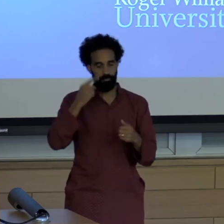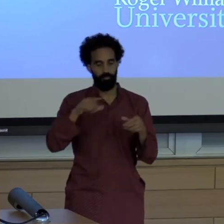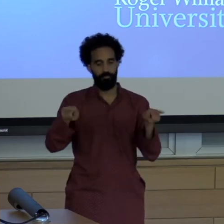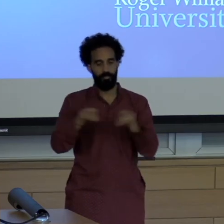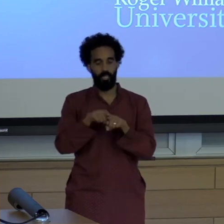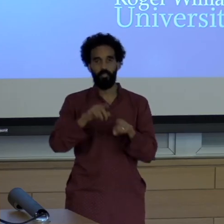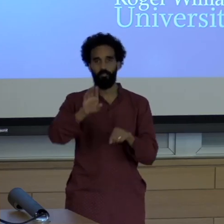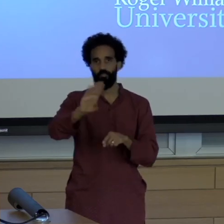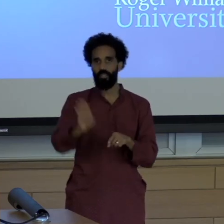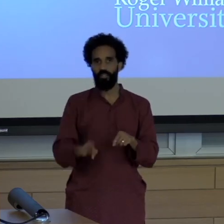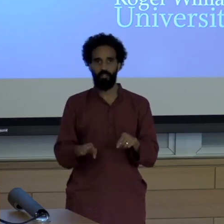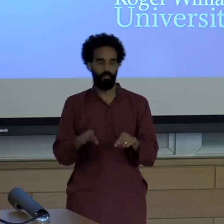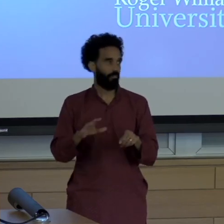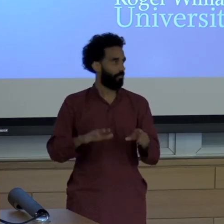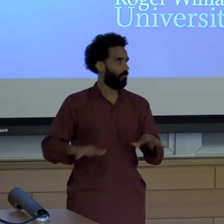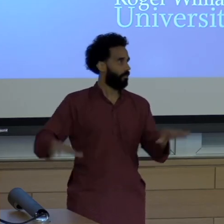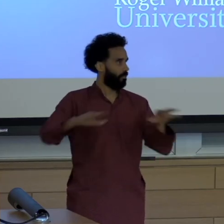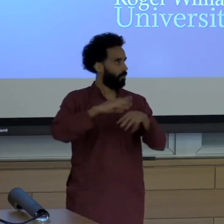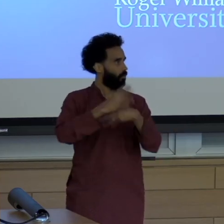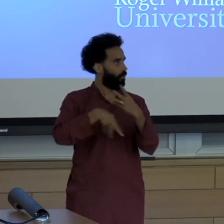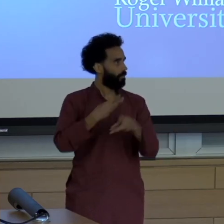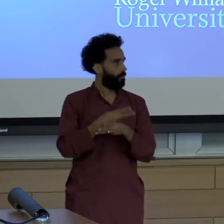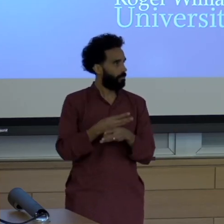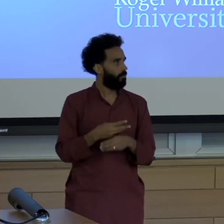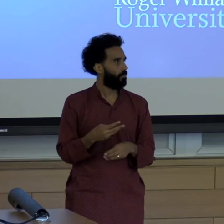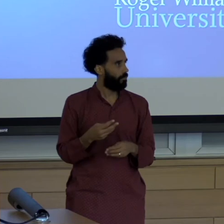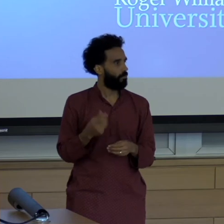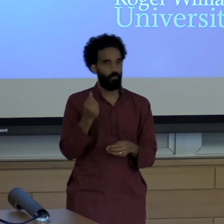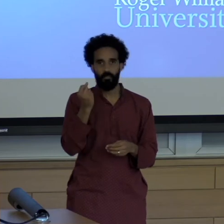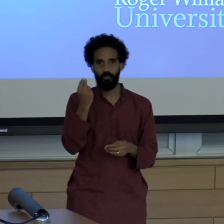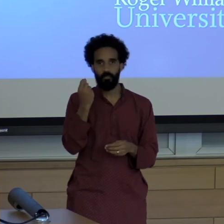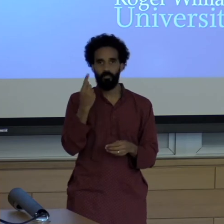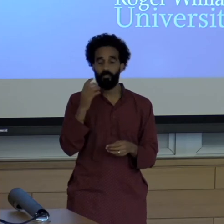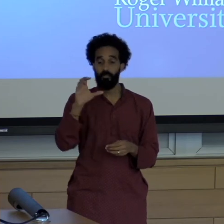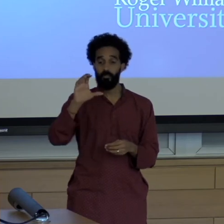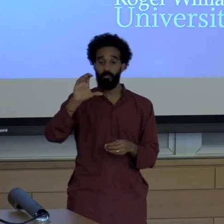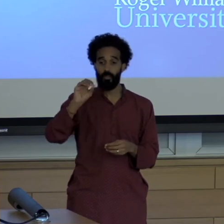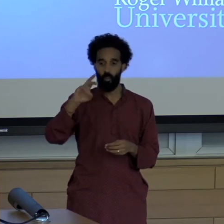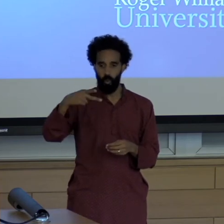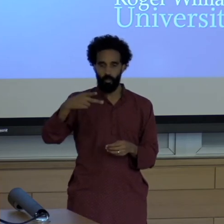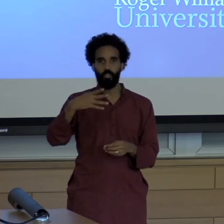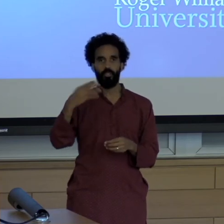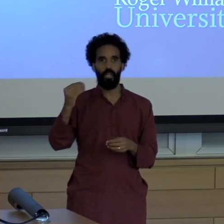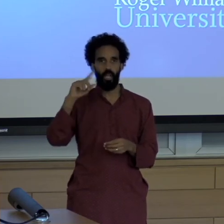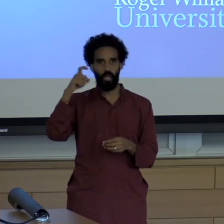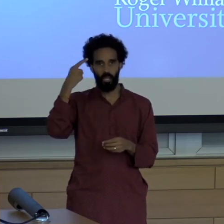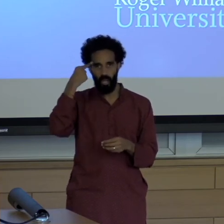Ready access to political and government sources and corporate sources. So I think that that is kind of a